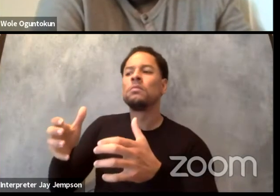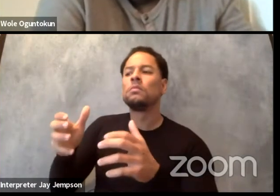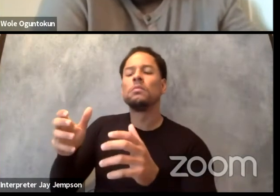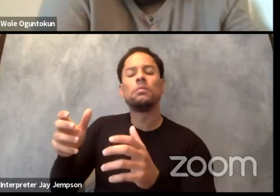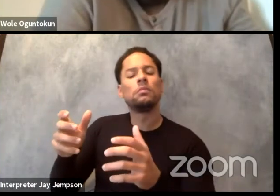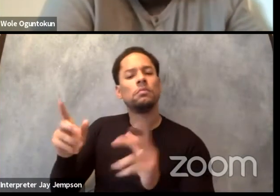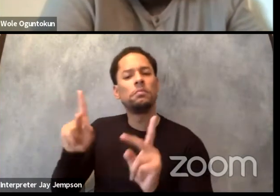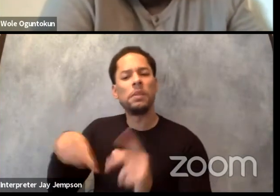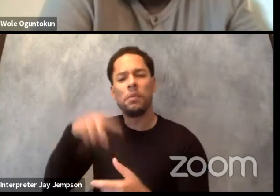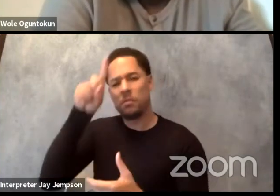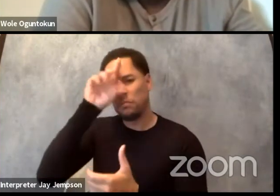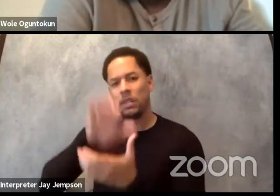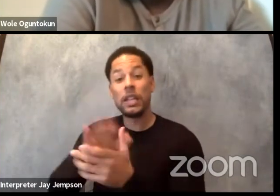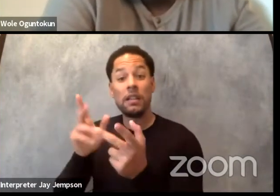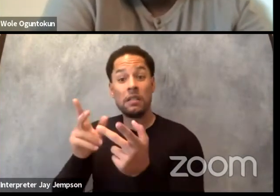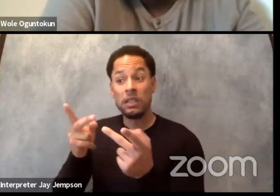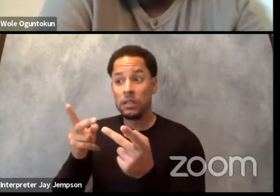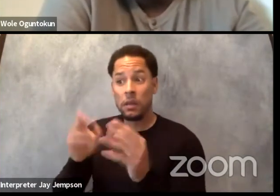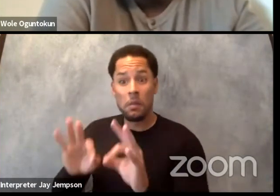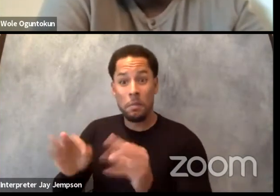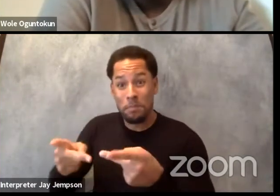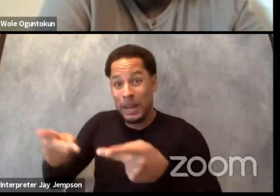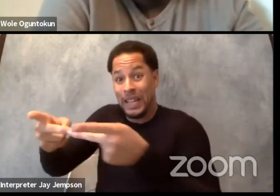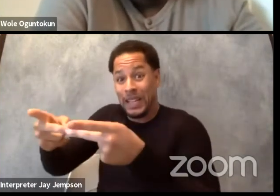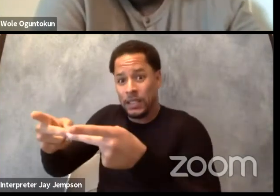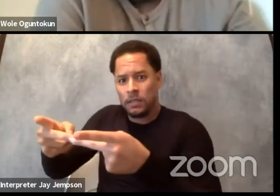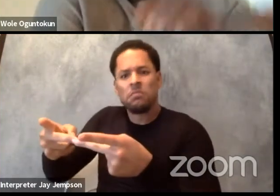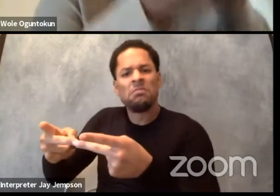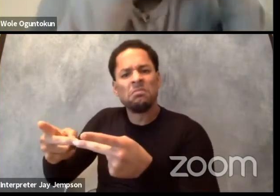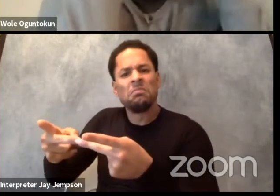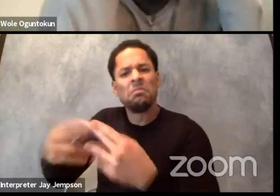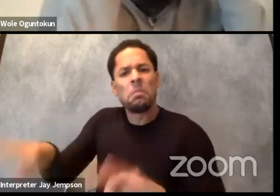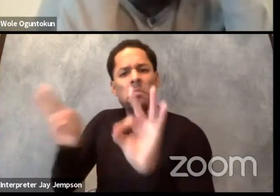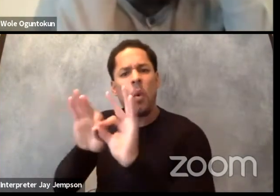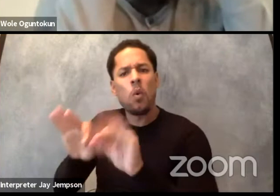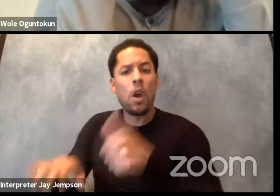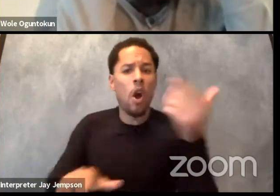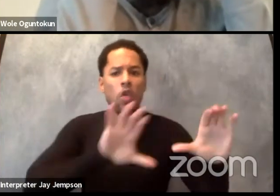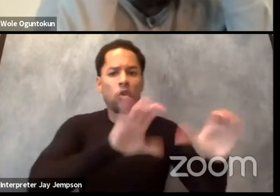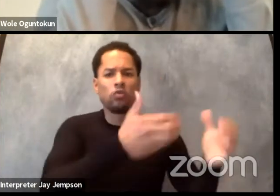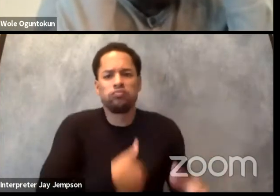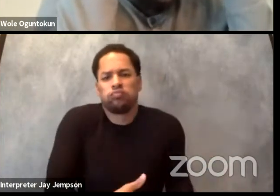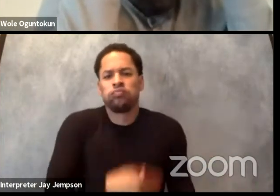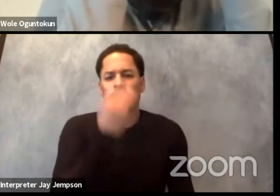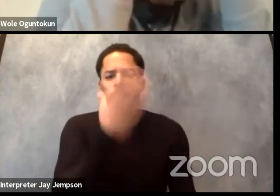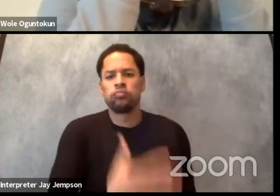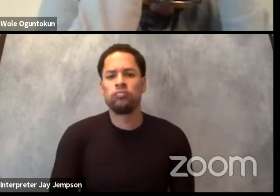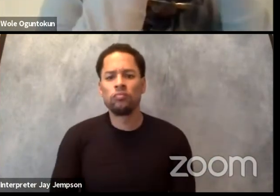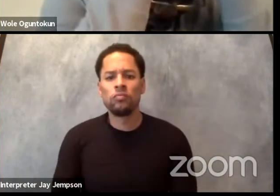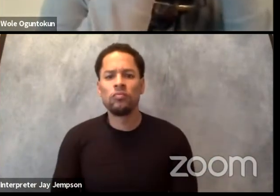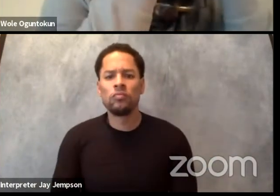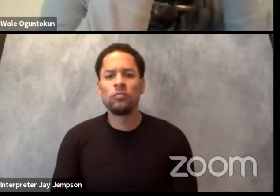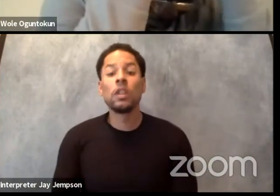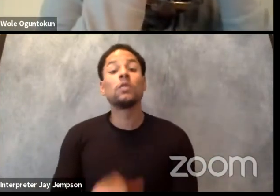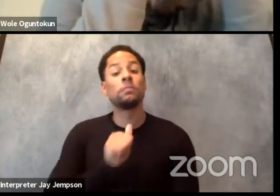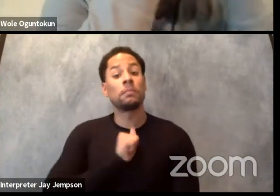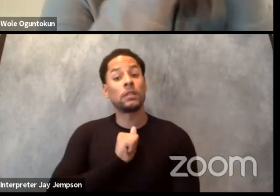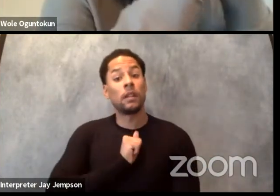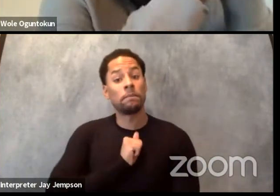So when I look at how my practice has dealt with when it is framed as Egyptian work